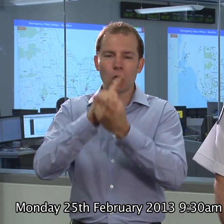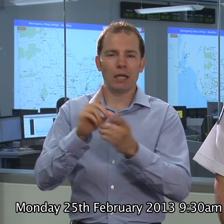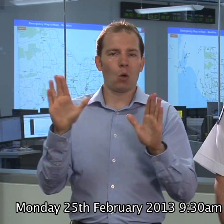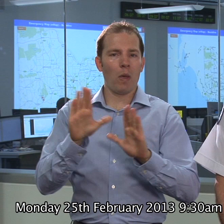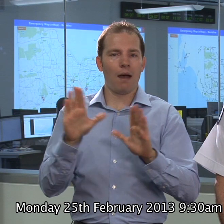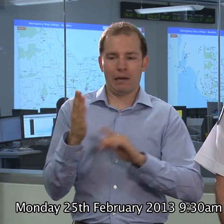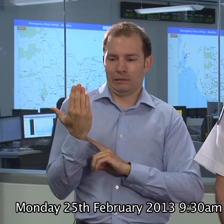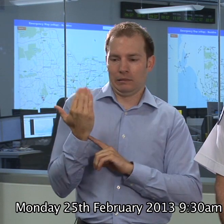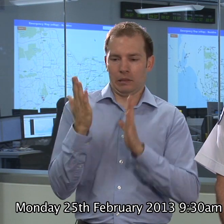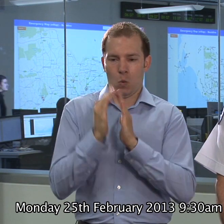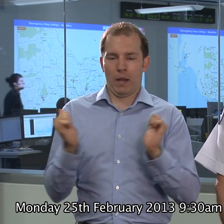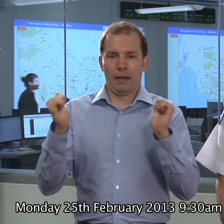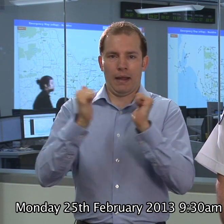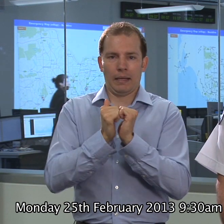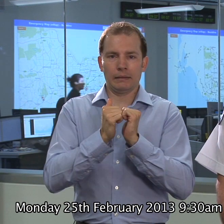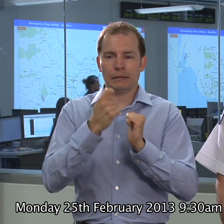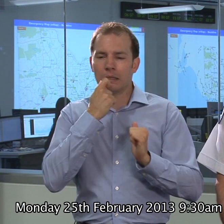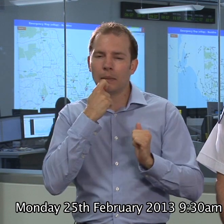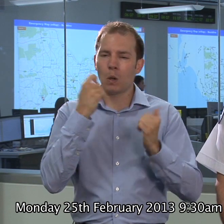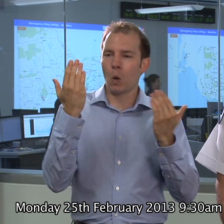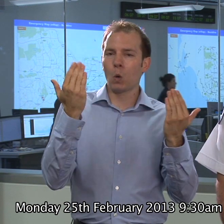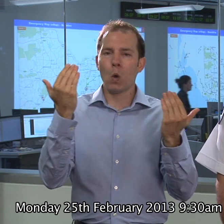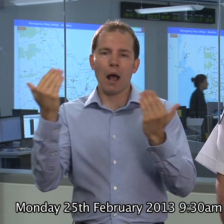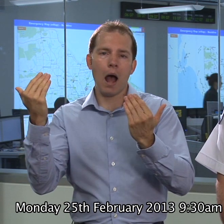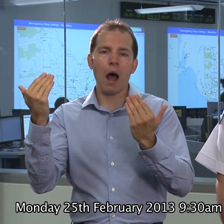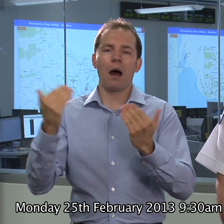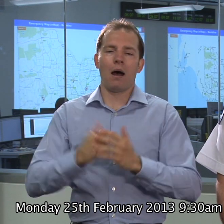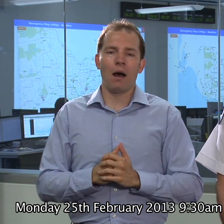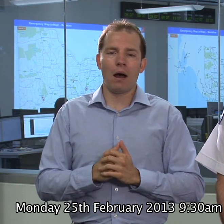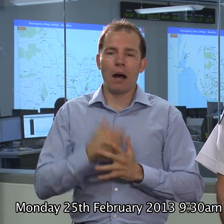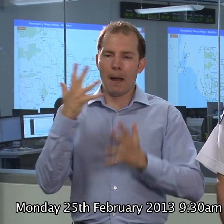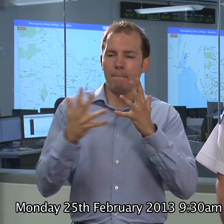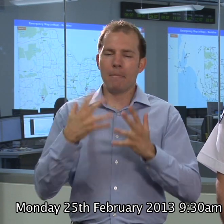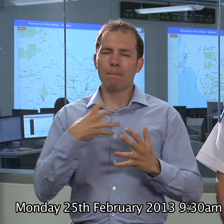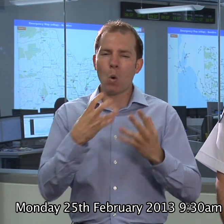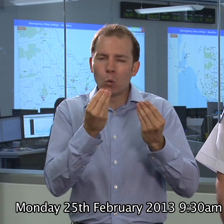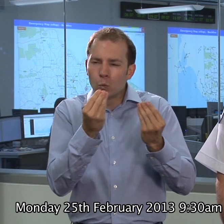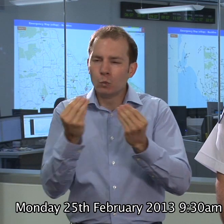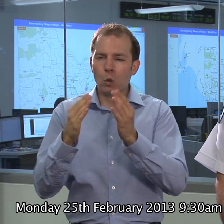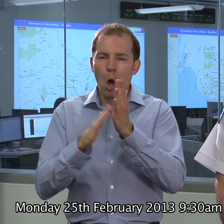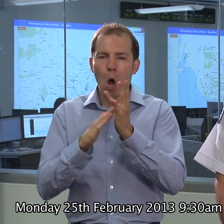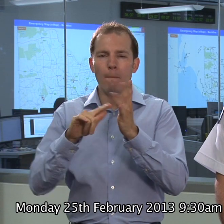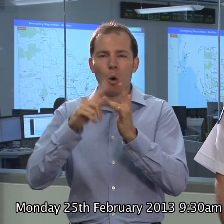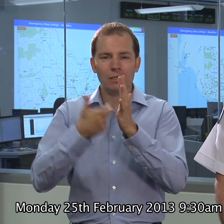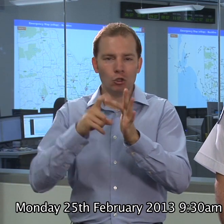I think over the weekend we've seen slightly cooler, shorter days means a little more moisture around and we certainly welcome that.